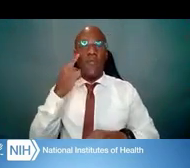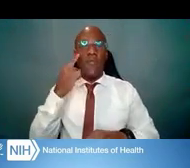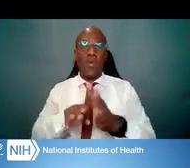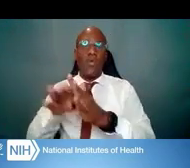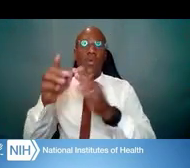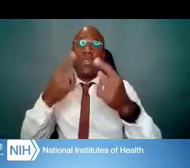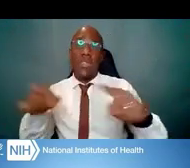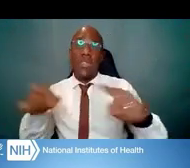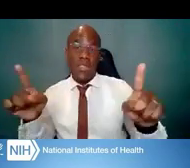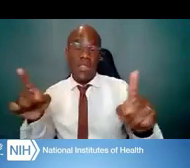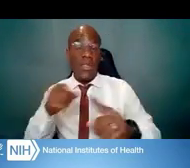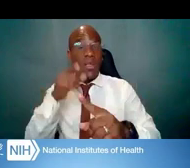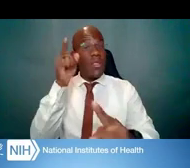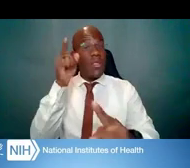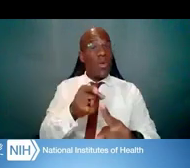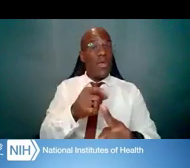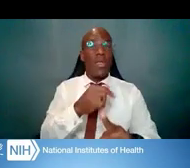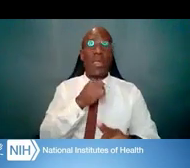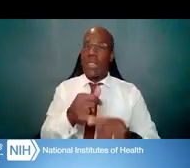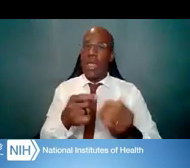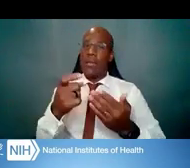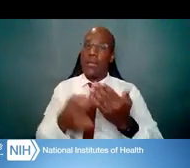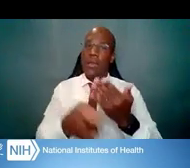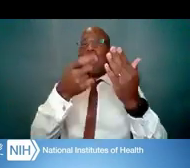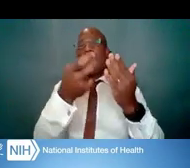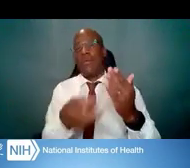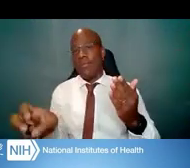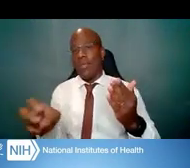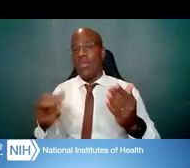it's not automatic that there is an internal review process